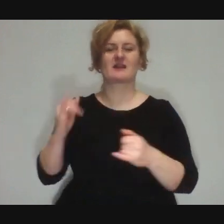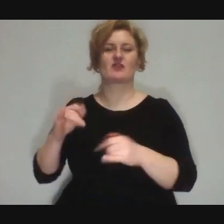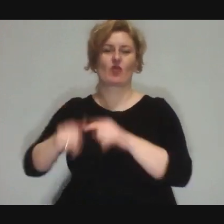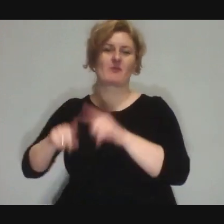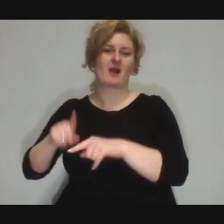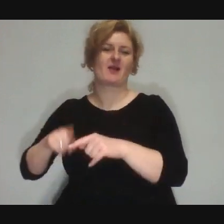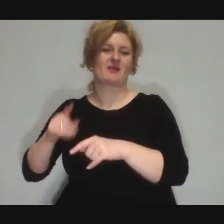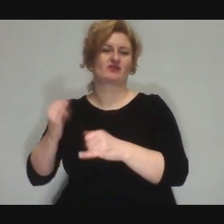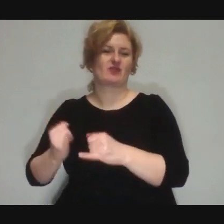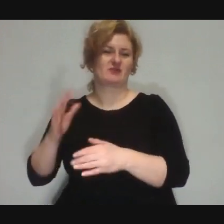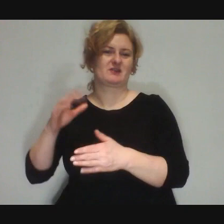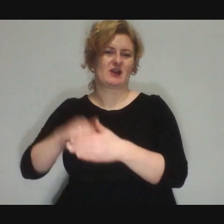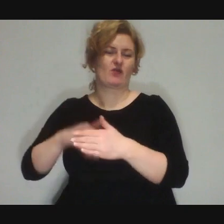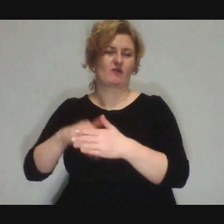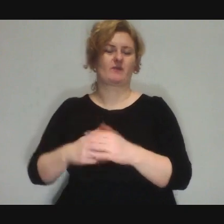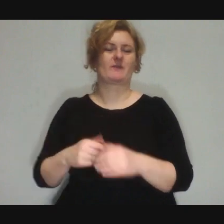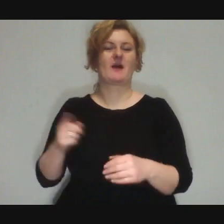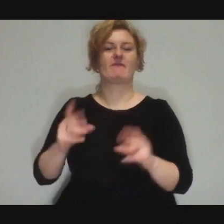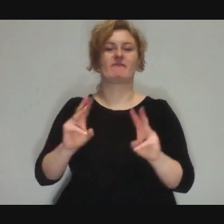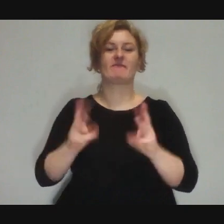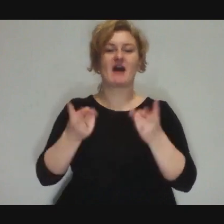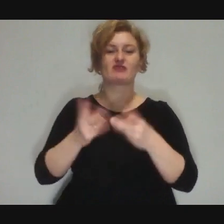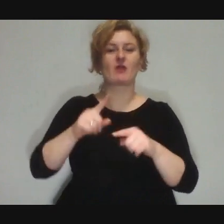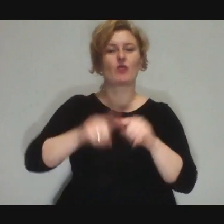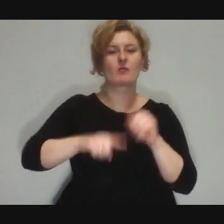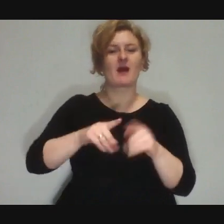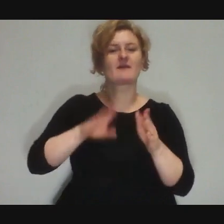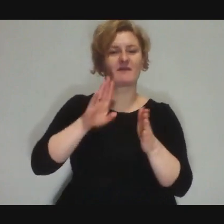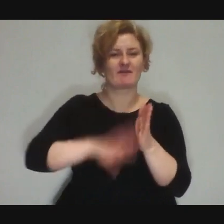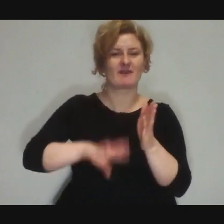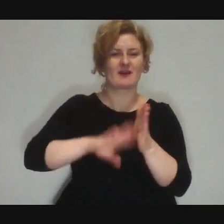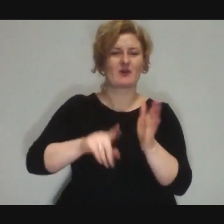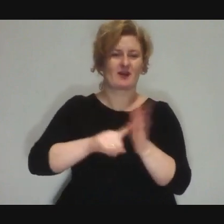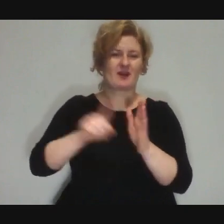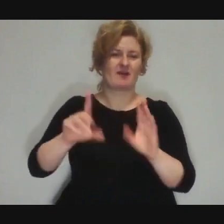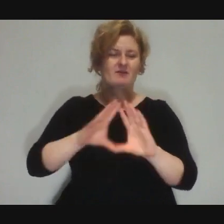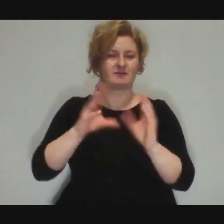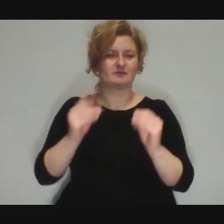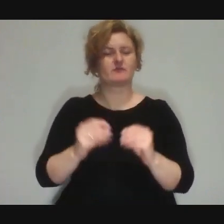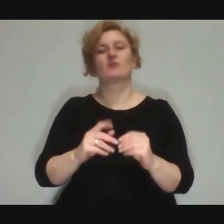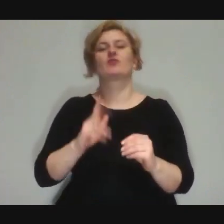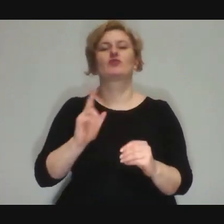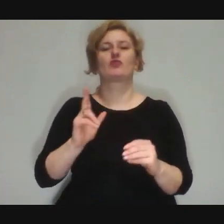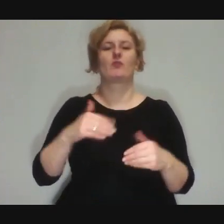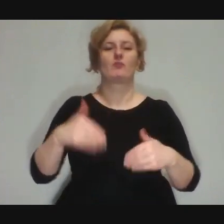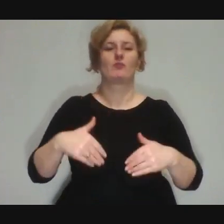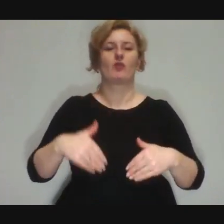we can expect that someone will get upset because something doesn't work out,